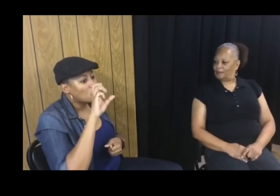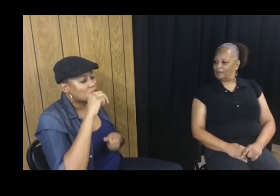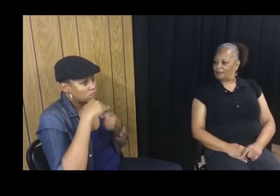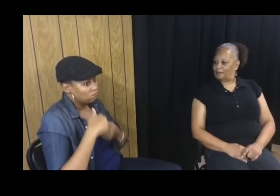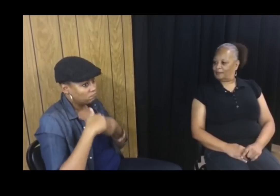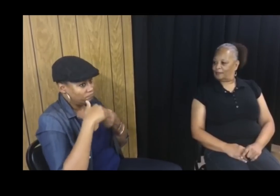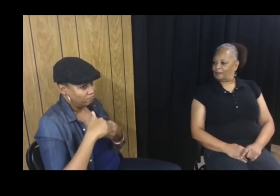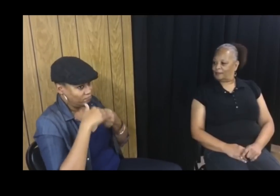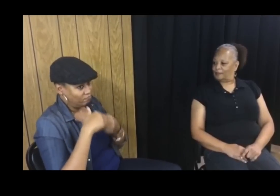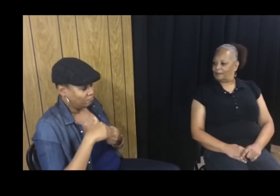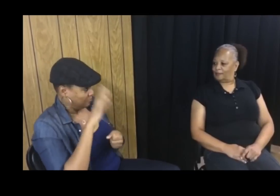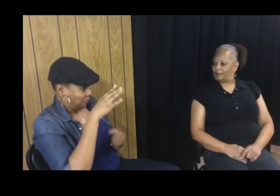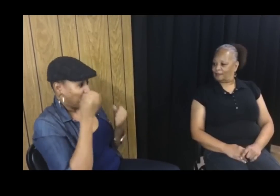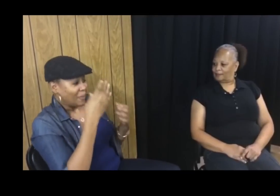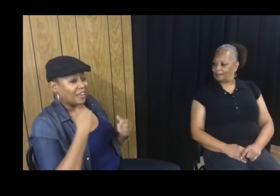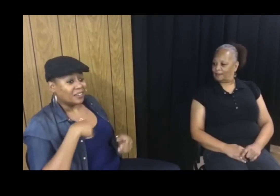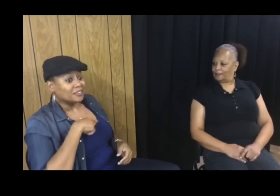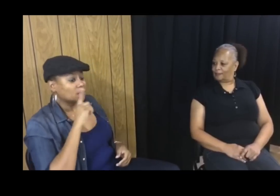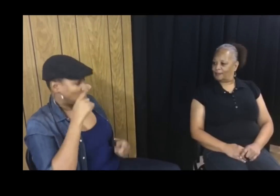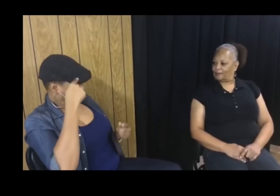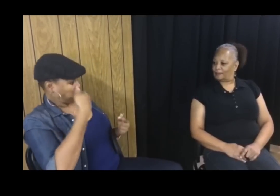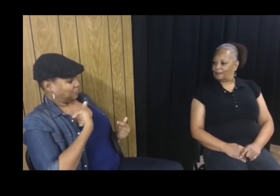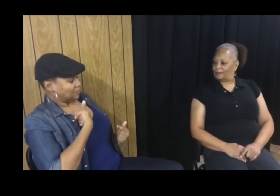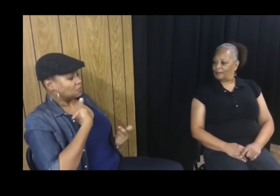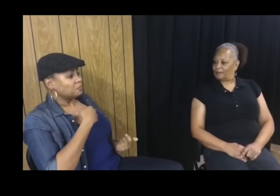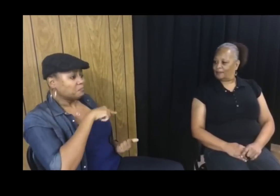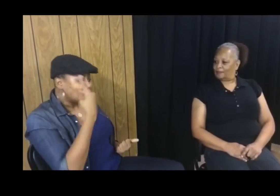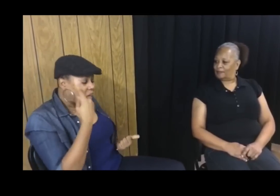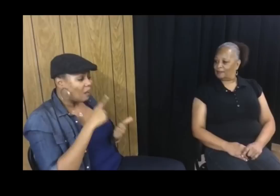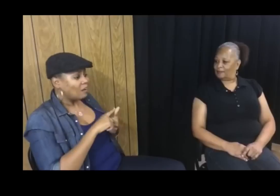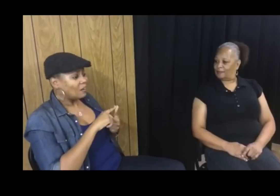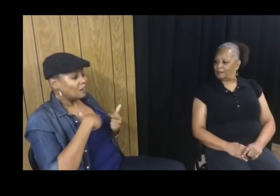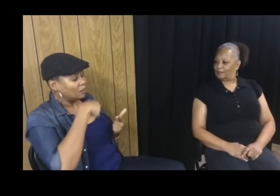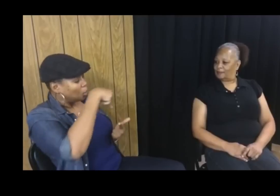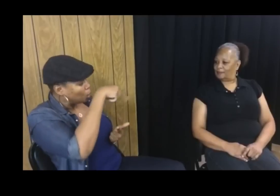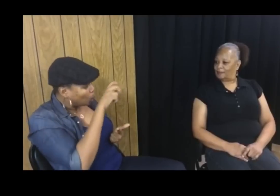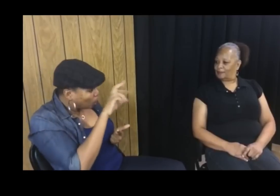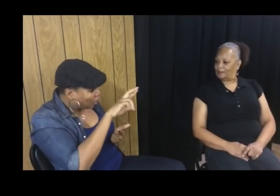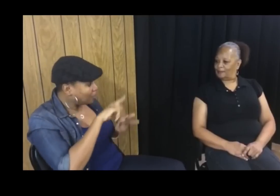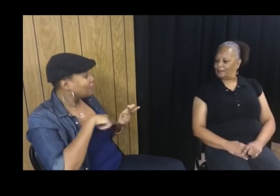“We’re all Deaf. Deaf. We all experience Audism. We’re oppressed.” And you know, for many of us, like myself, for example, I’m Black,